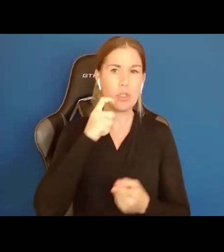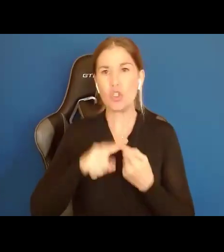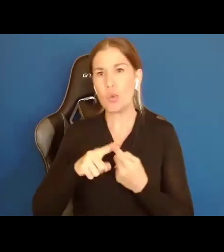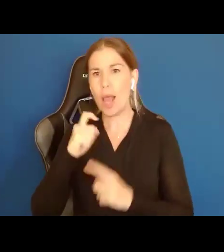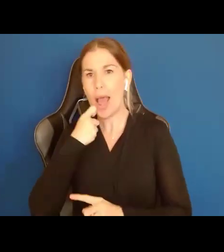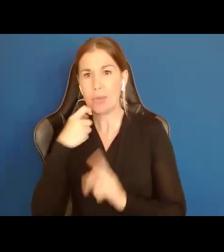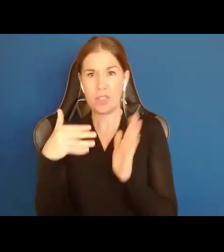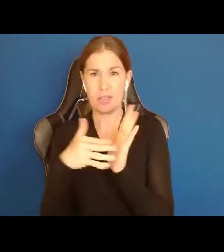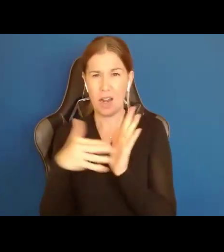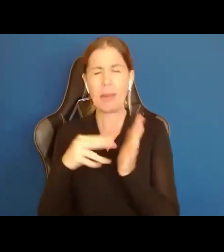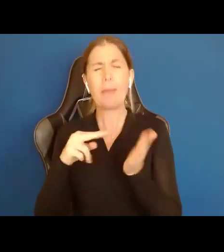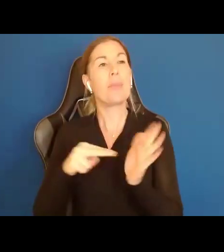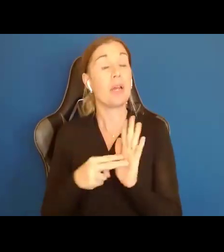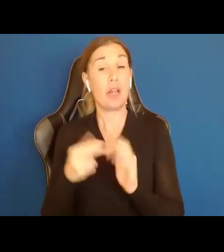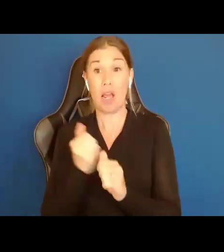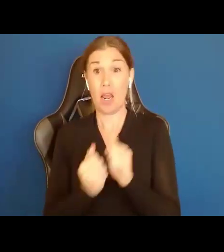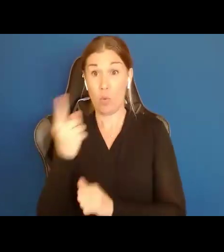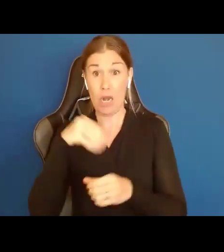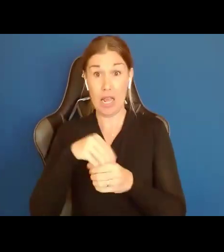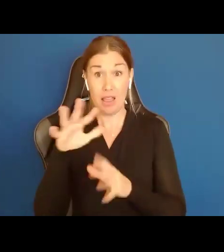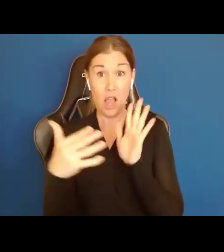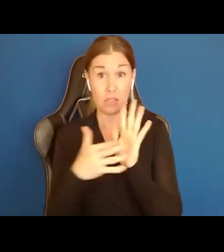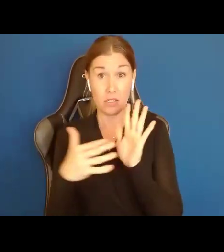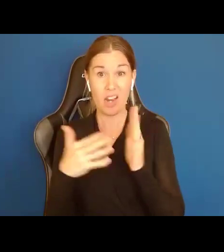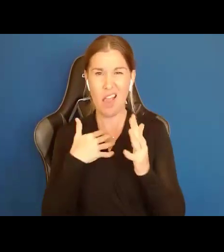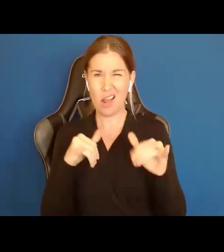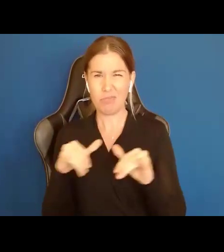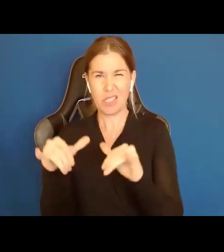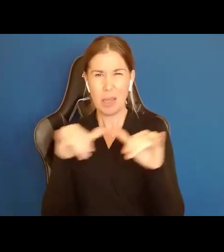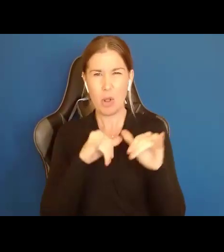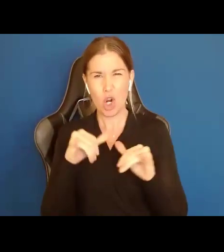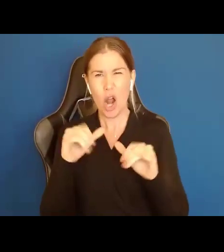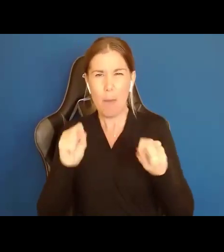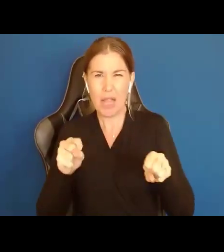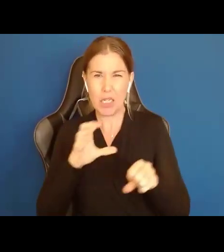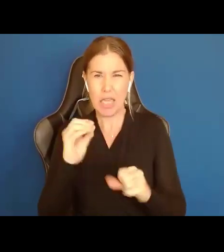everyone in that study had similar abilities and limitations. What she did was a classic